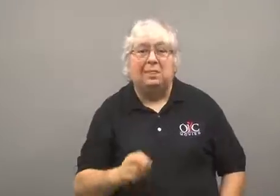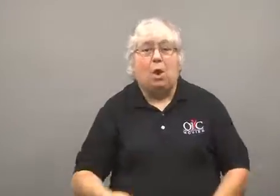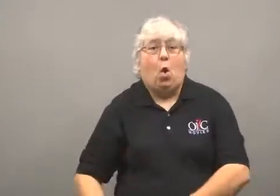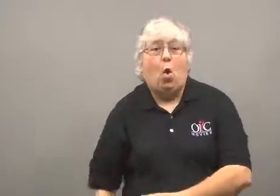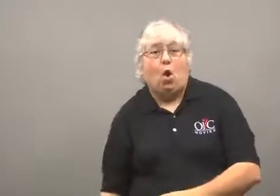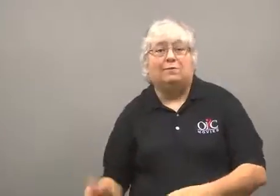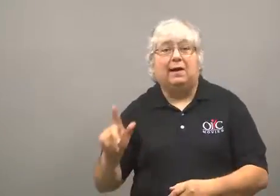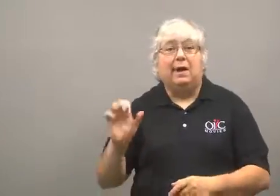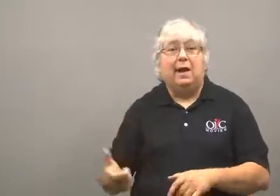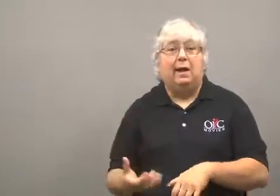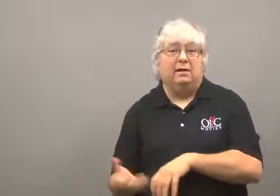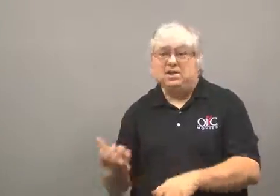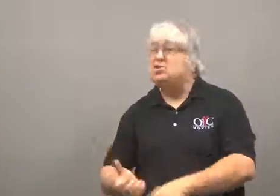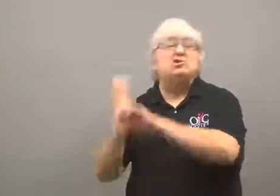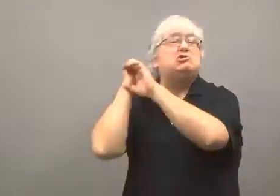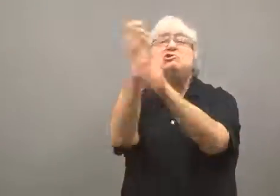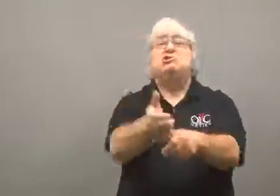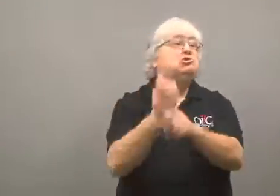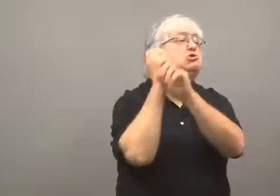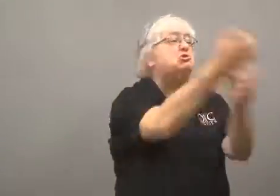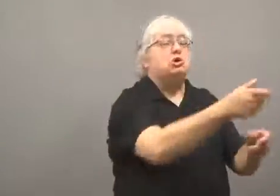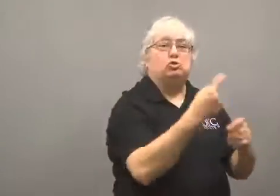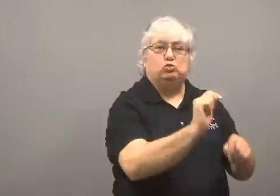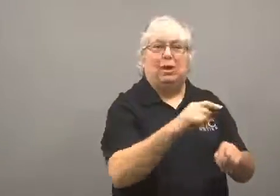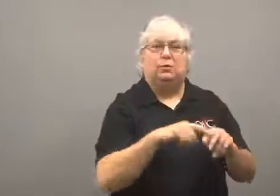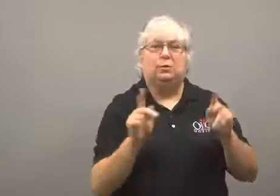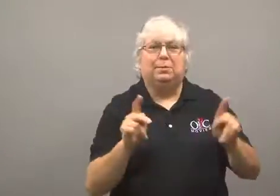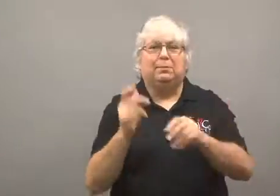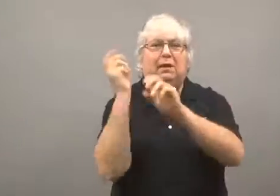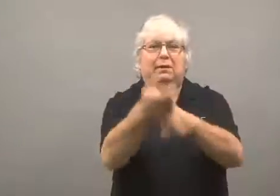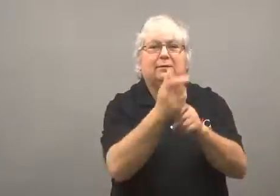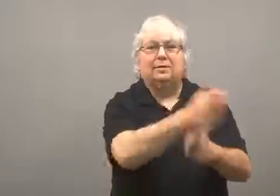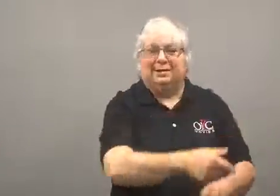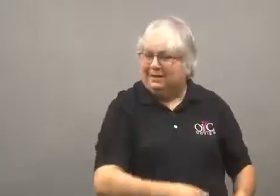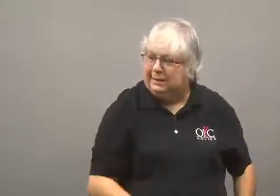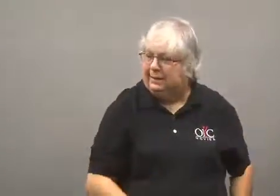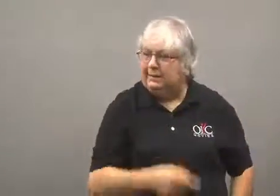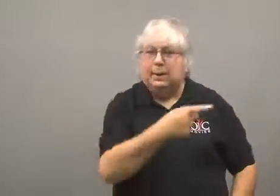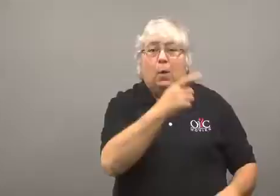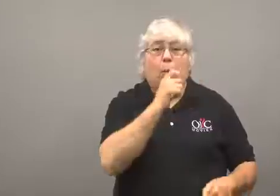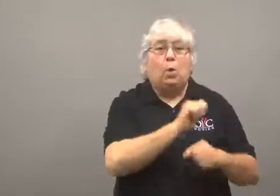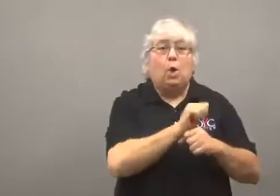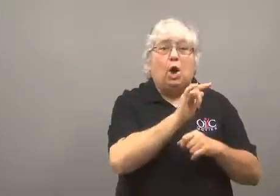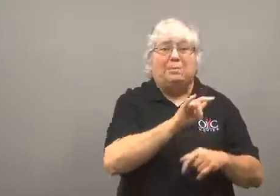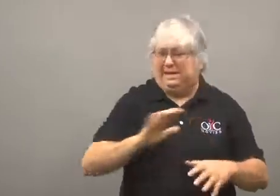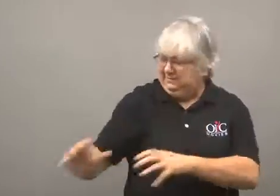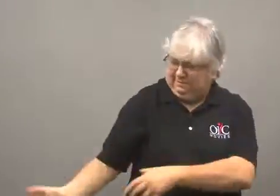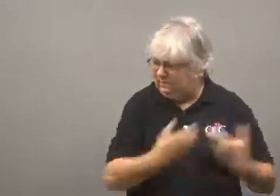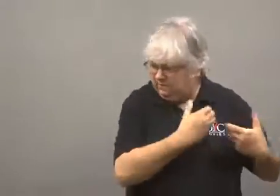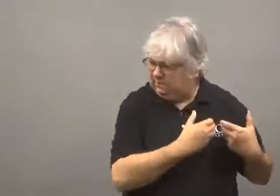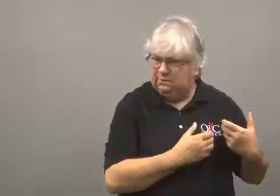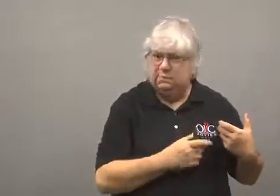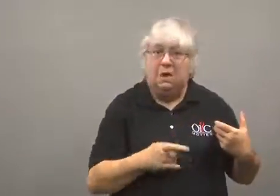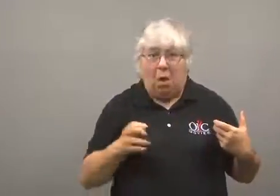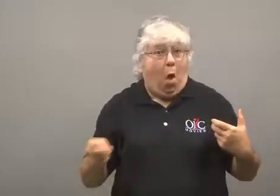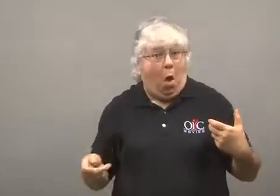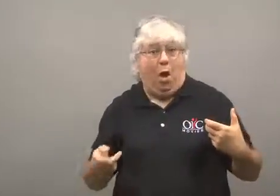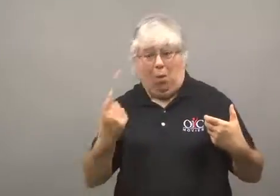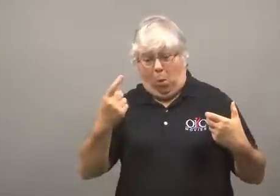She then took her leg off and tried to hit other passengers with it.